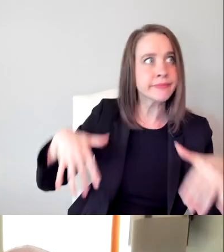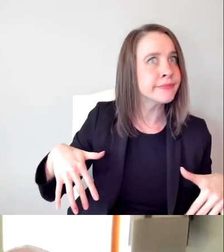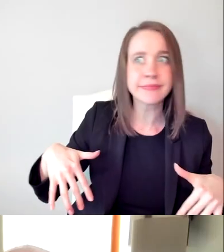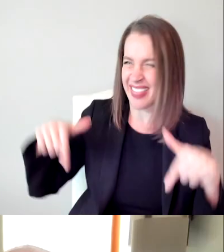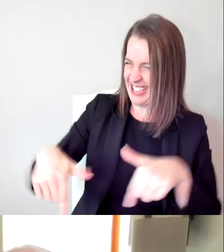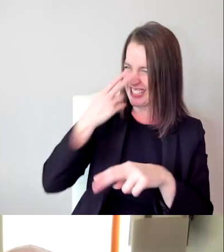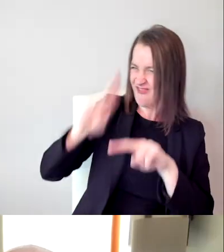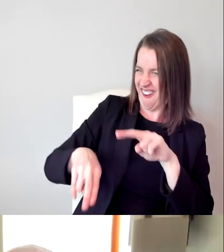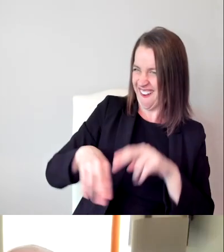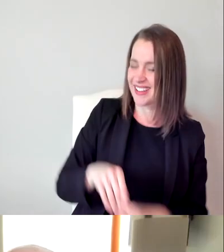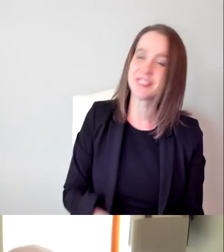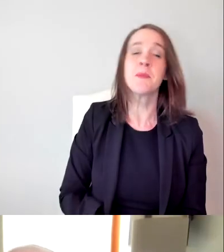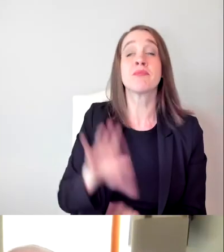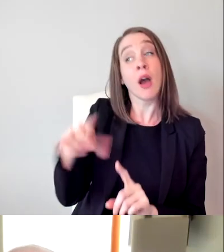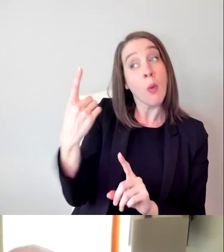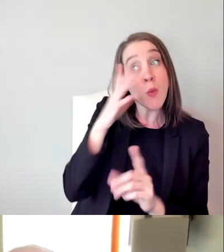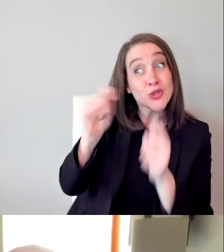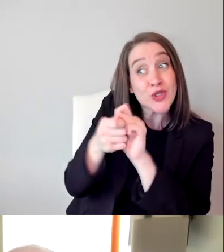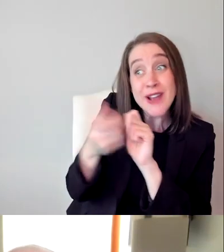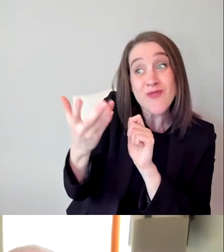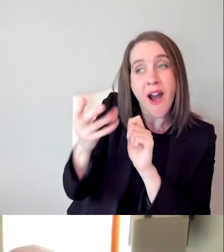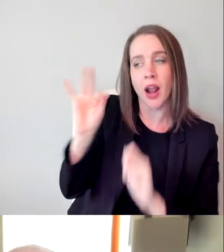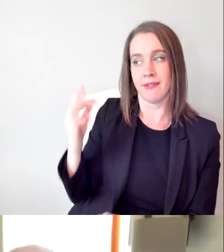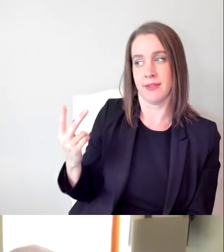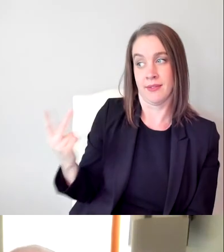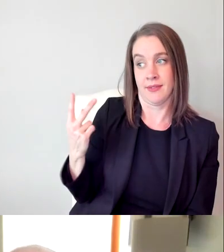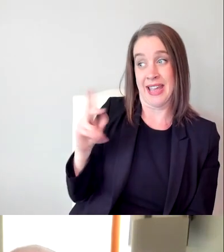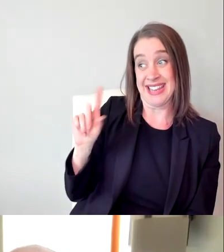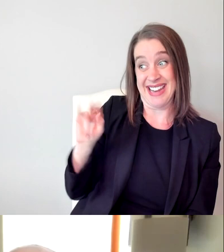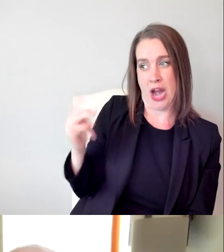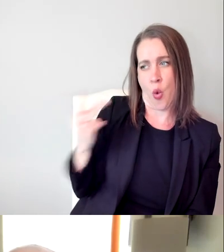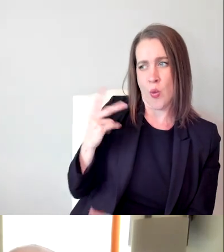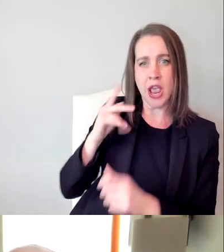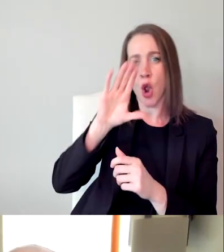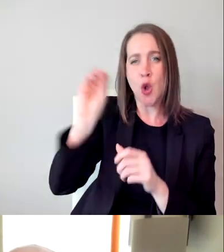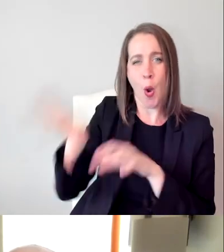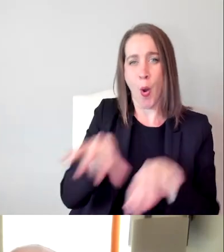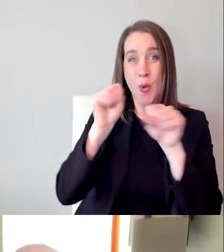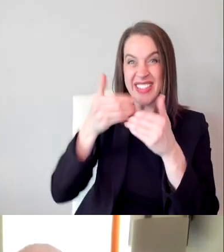is if me and Danny co-hosted the next Oscars. That would be the disability representation